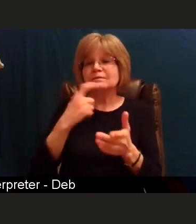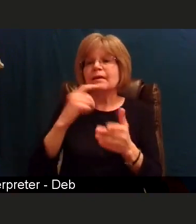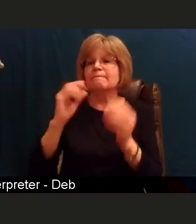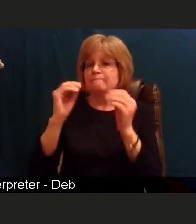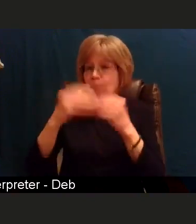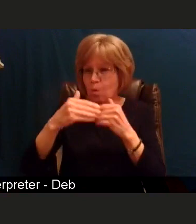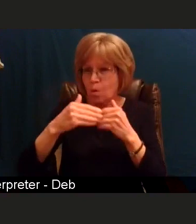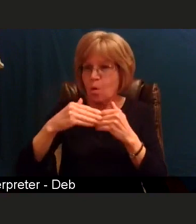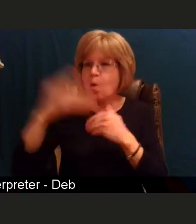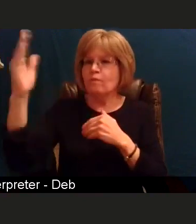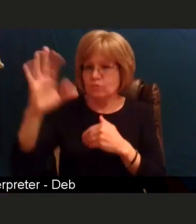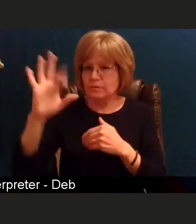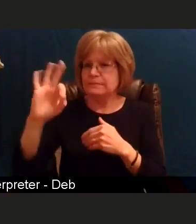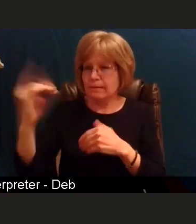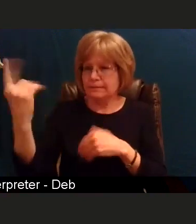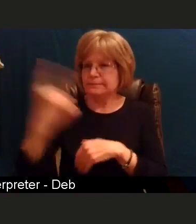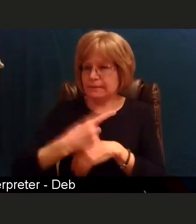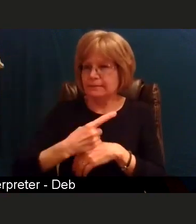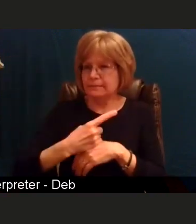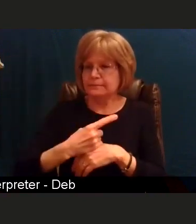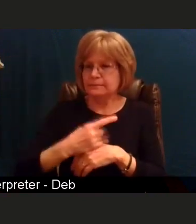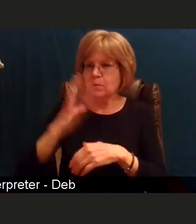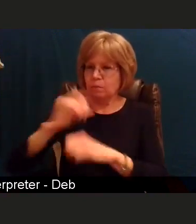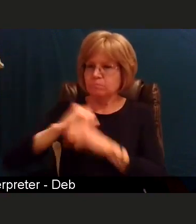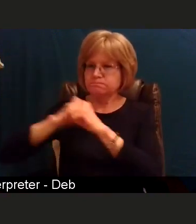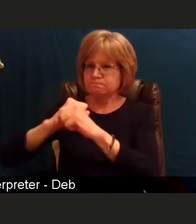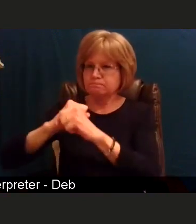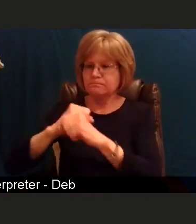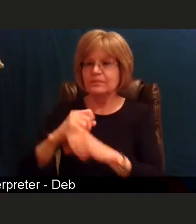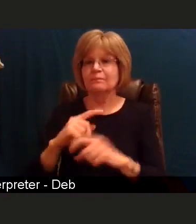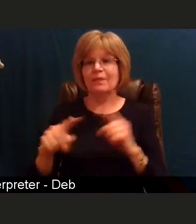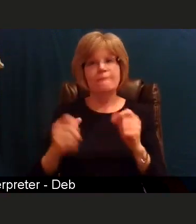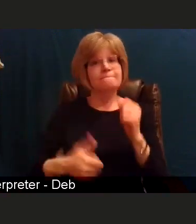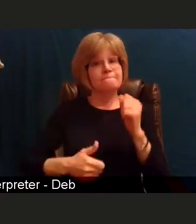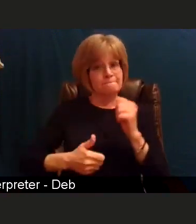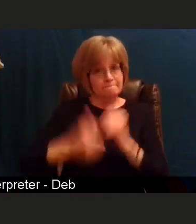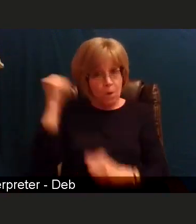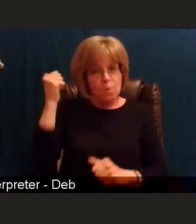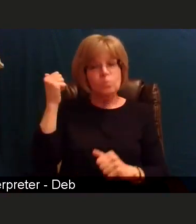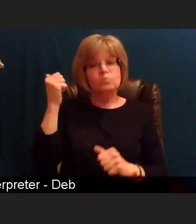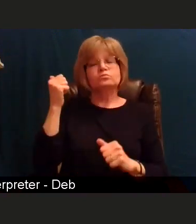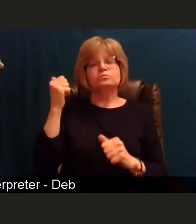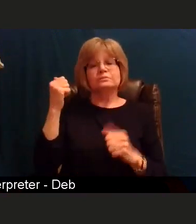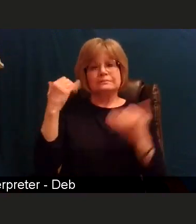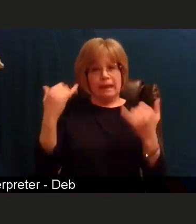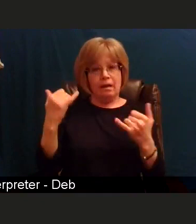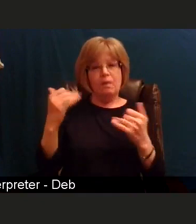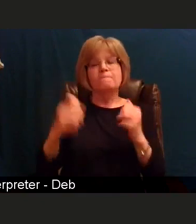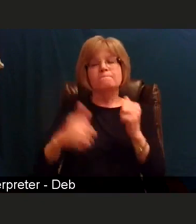but for right now, 90 days is what most of the general population, or most of us